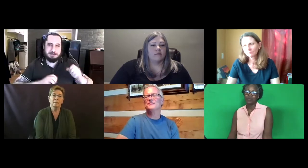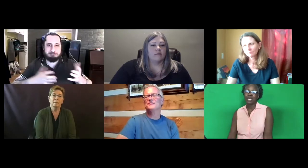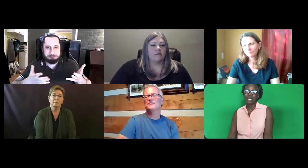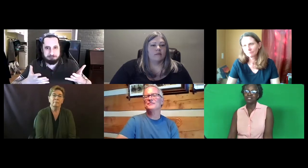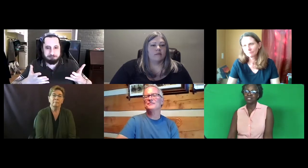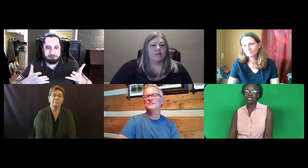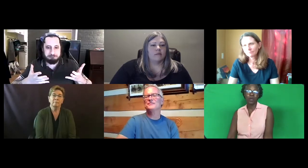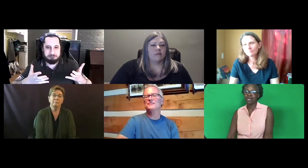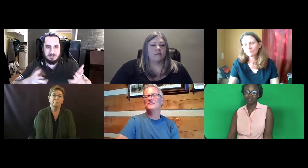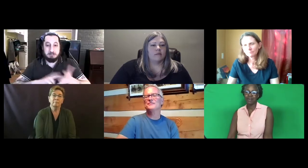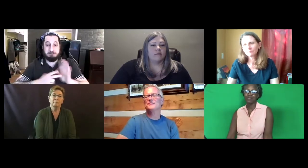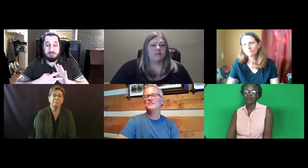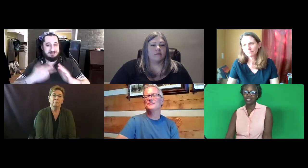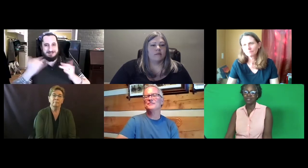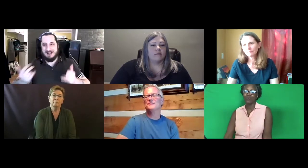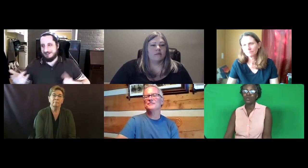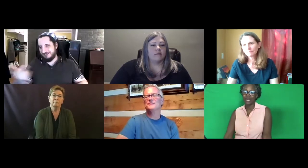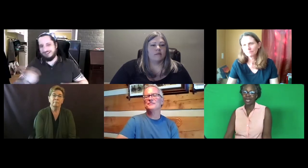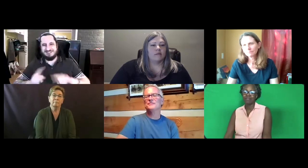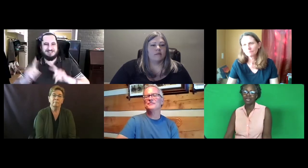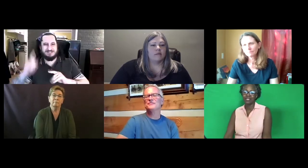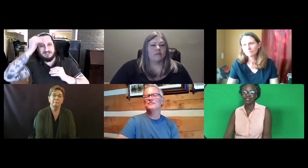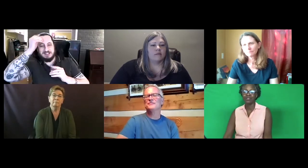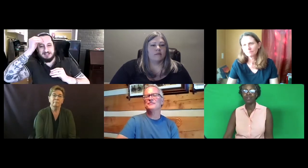We can't just go ahead and evaluate if we don't have that interreliability.